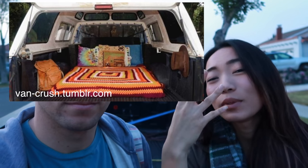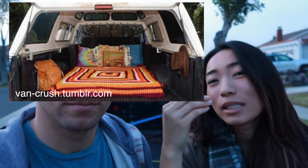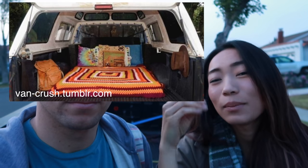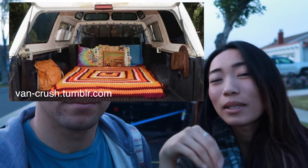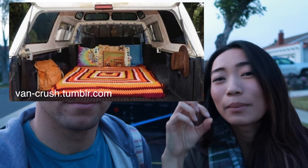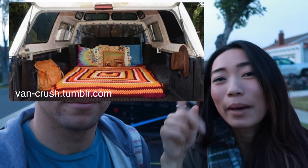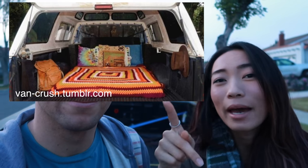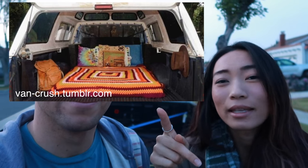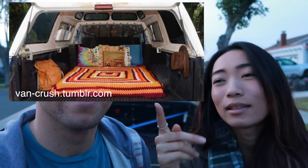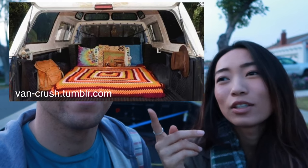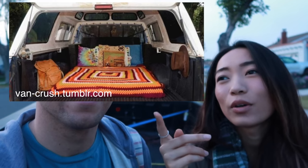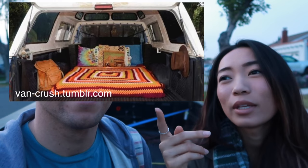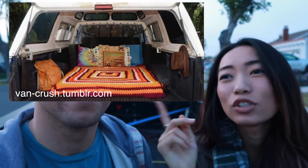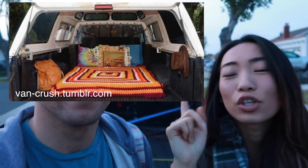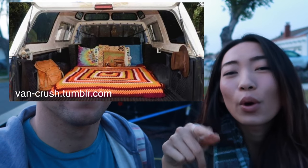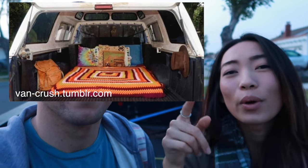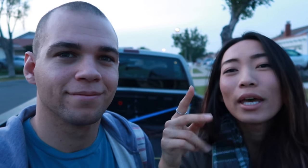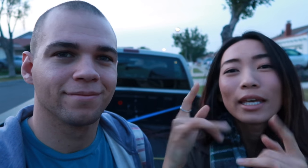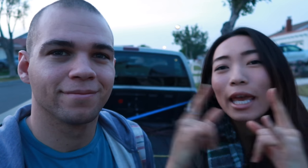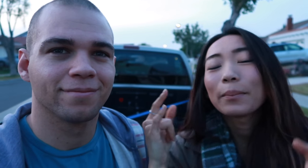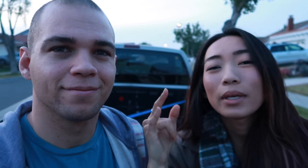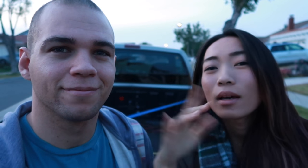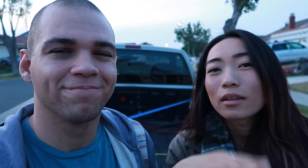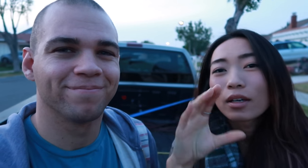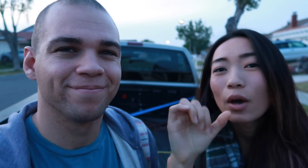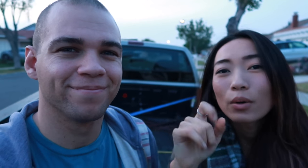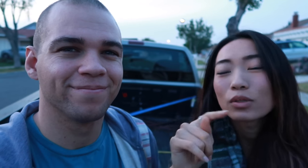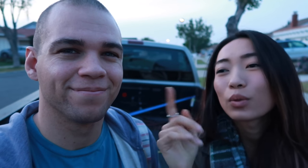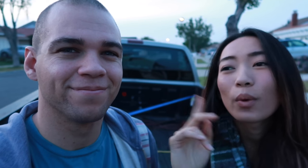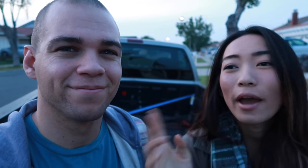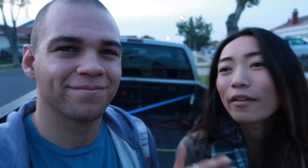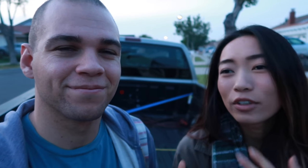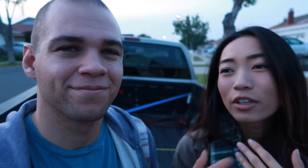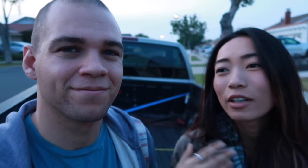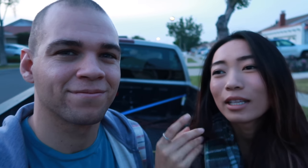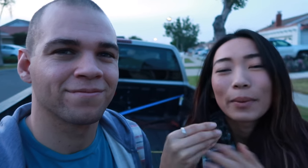sleep in the back and you know they just go camping on the coast or whatever they